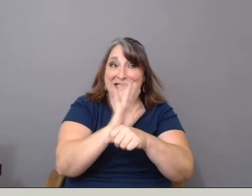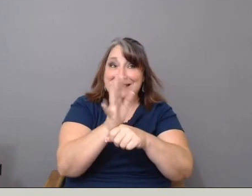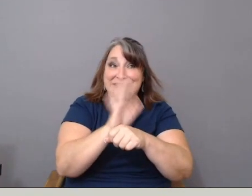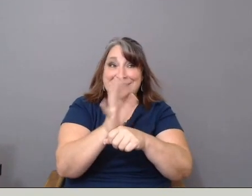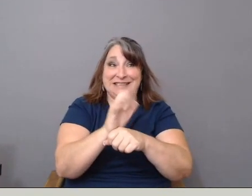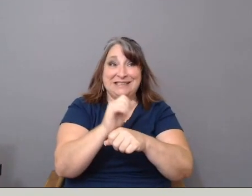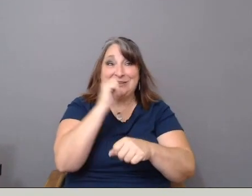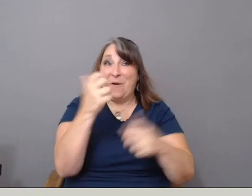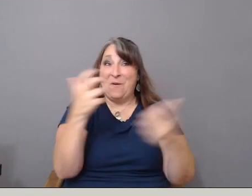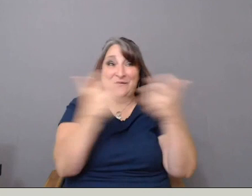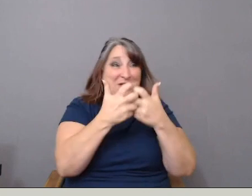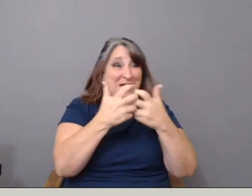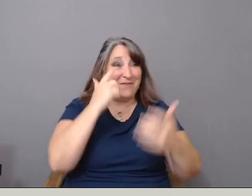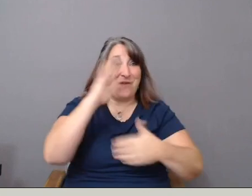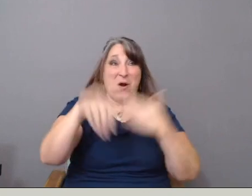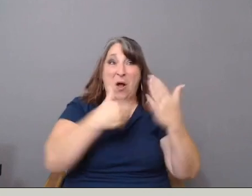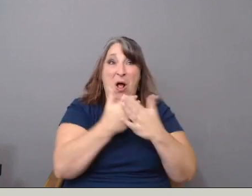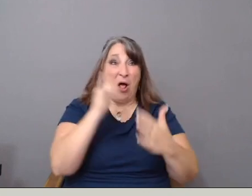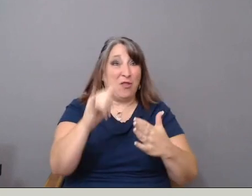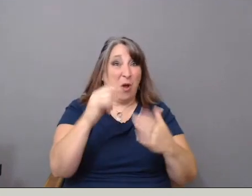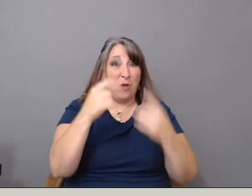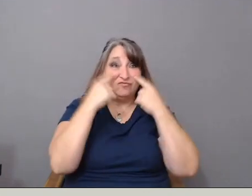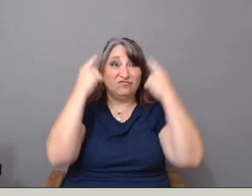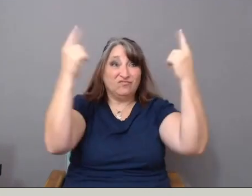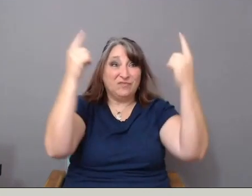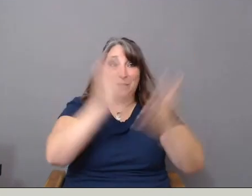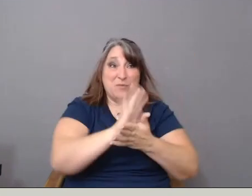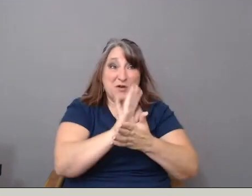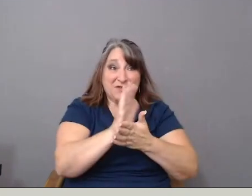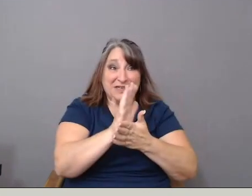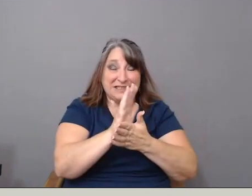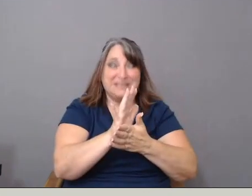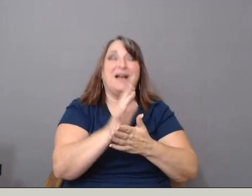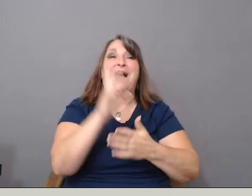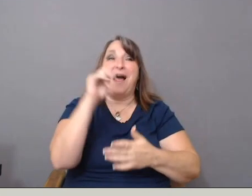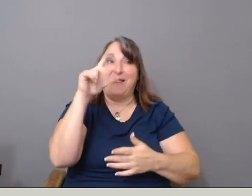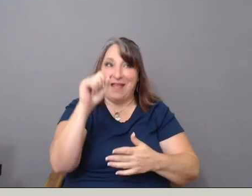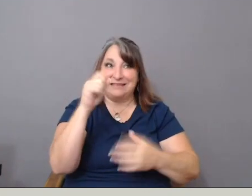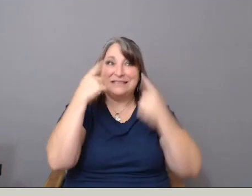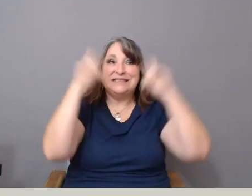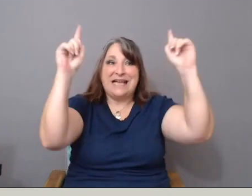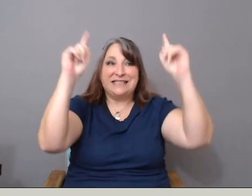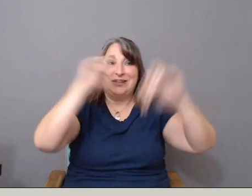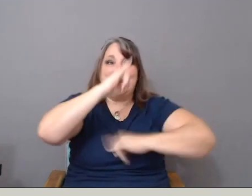unless it does internationally. Streaming has no borders.